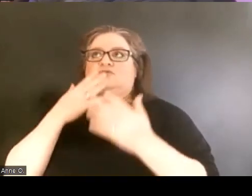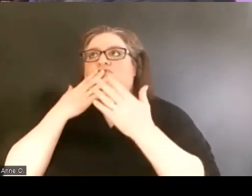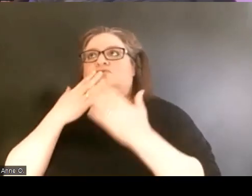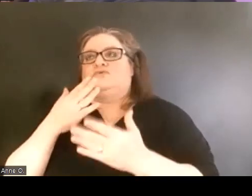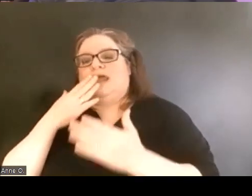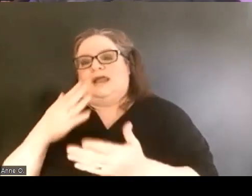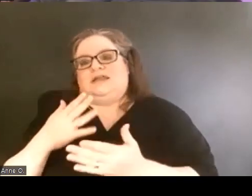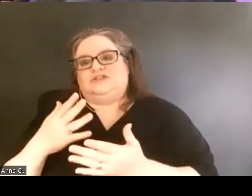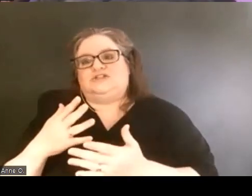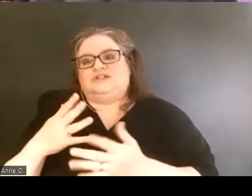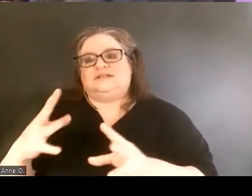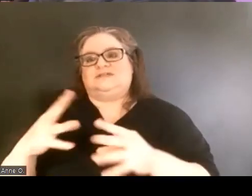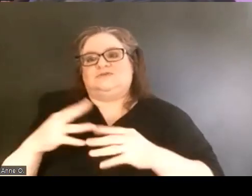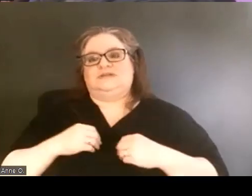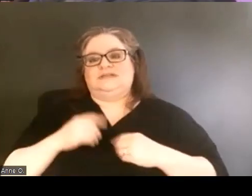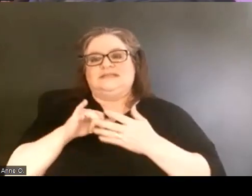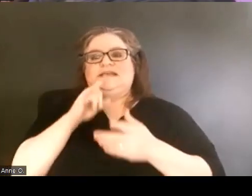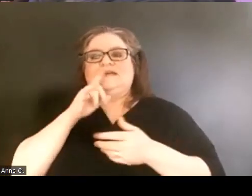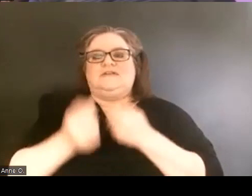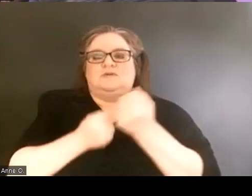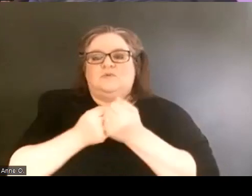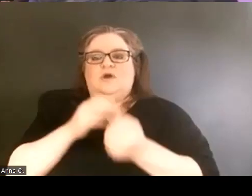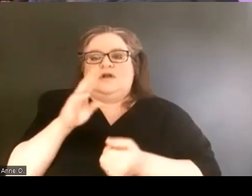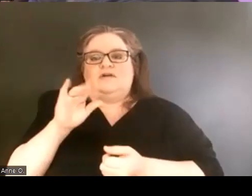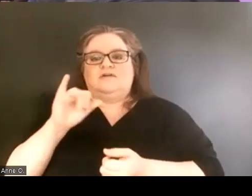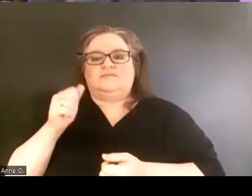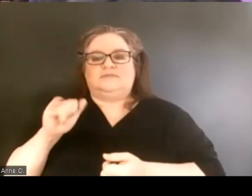from Jay Scott and Susan McDonald Miller